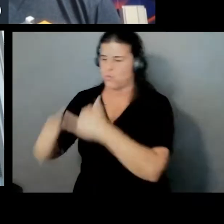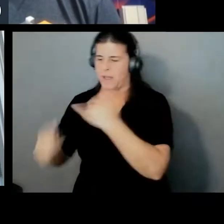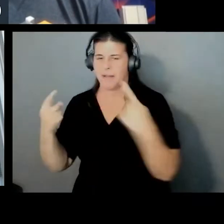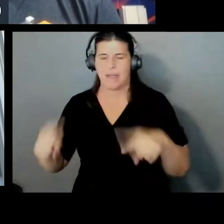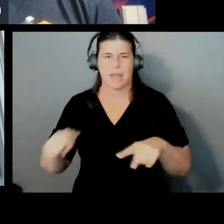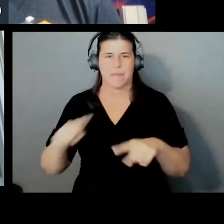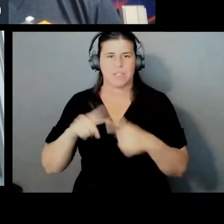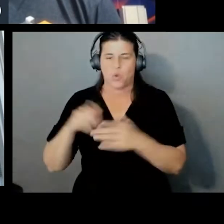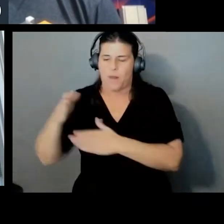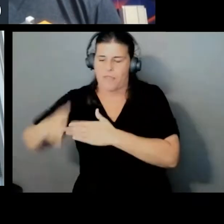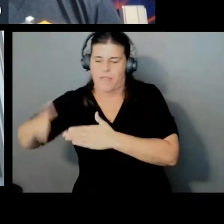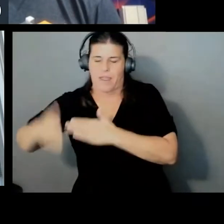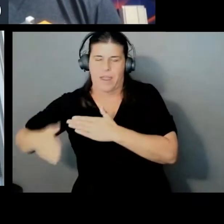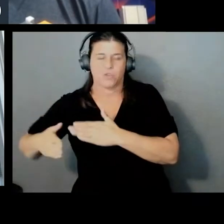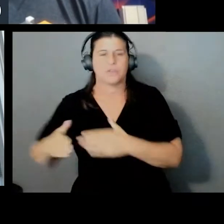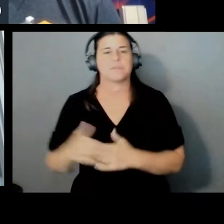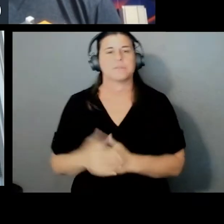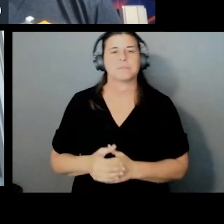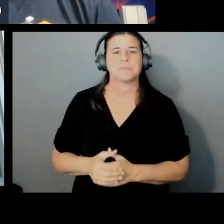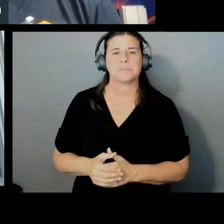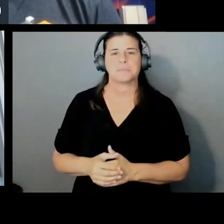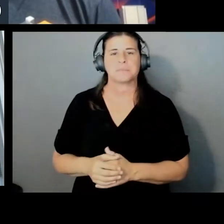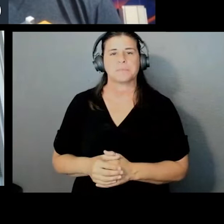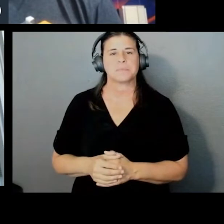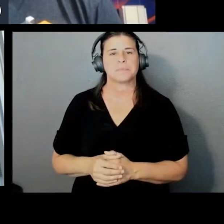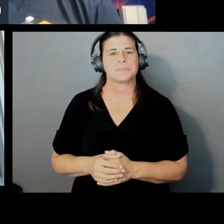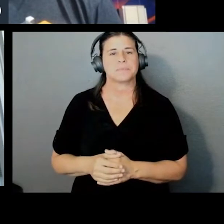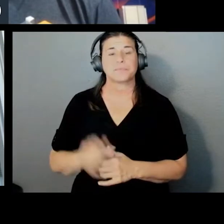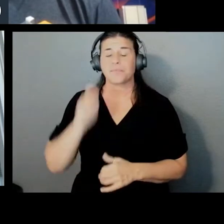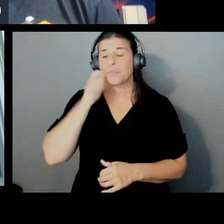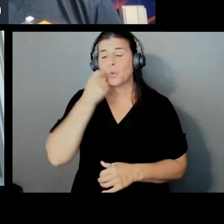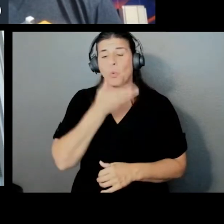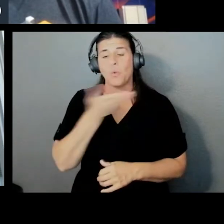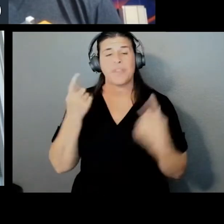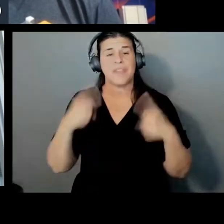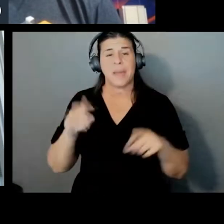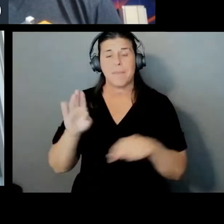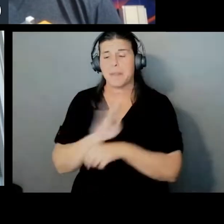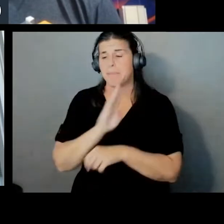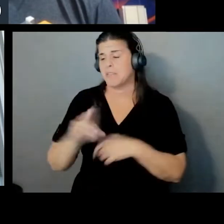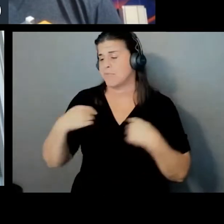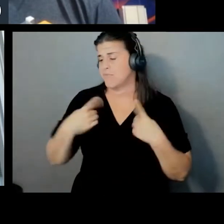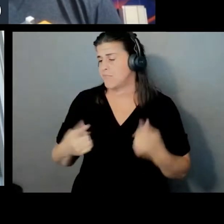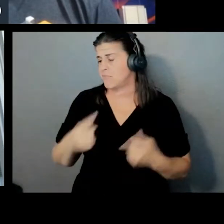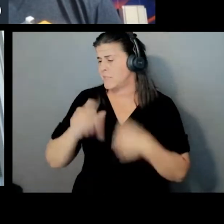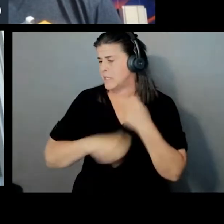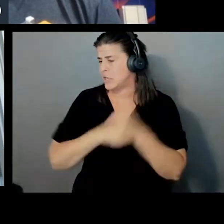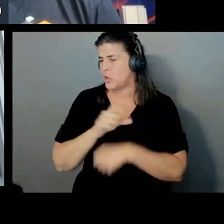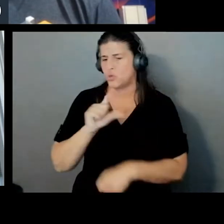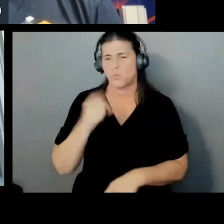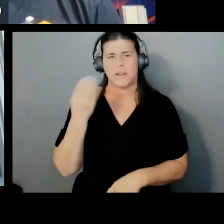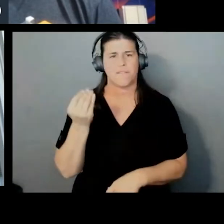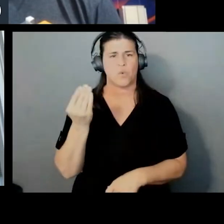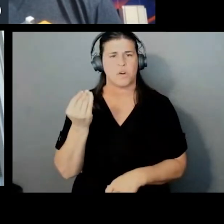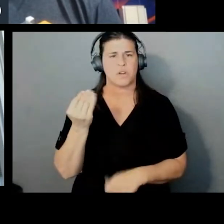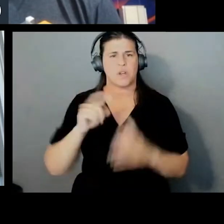So the cool thing that happened in the industry is around 2014, we started to carry around pocket computers.